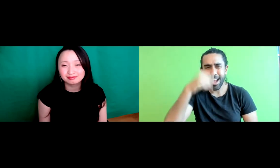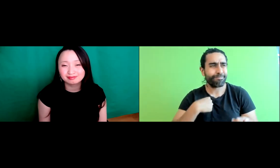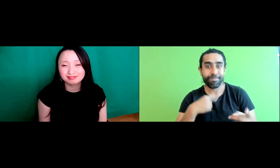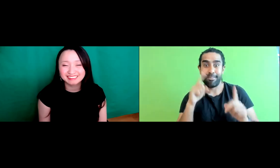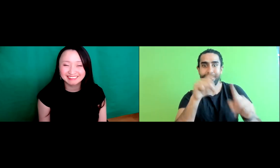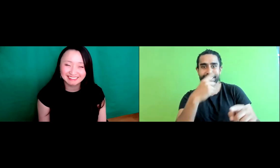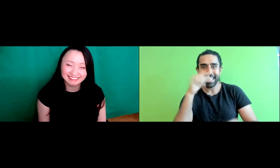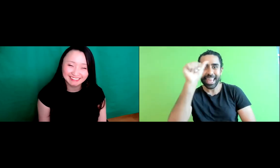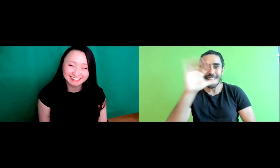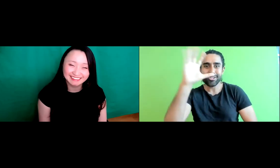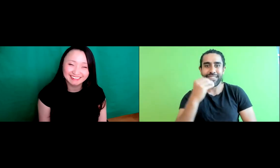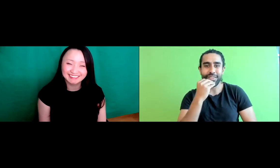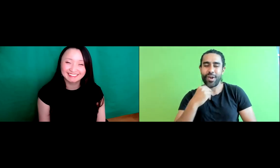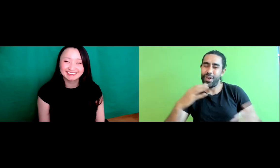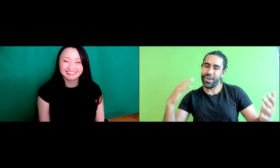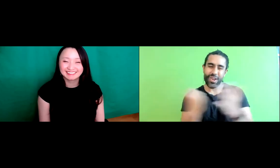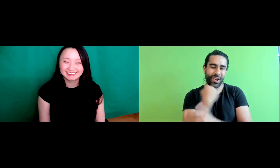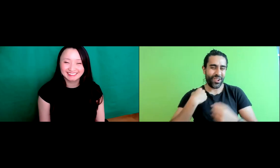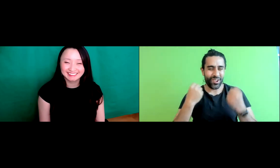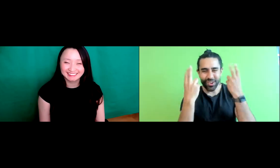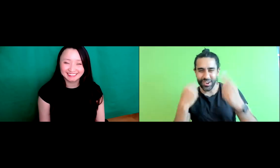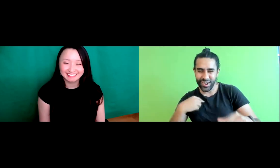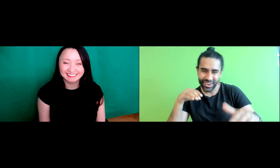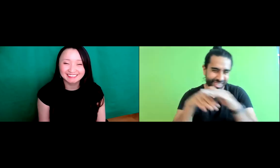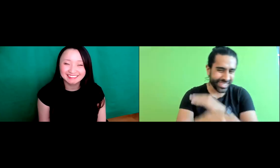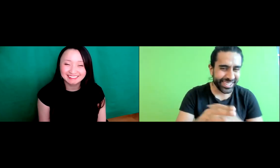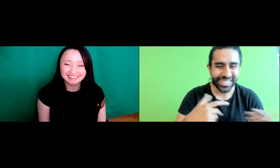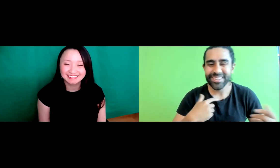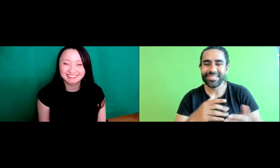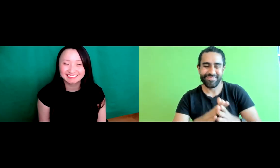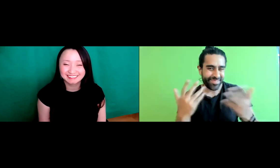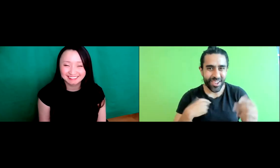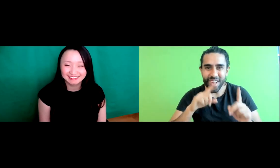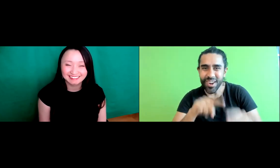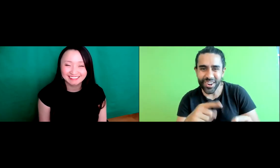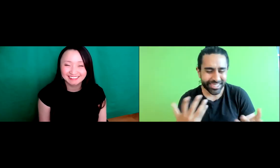You know I missed Indian food so much that you know I was so excited I went to a restaurant